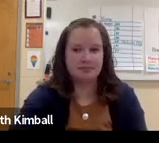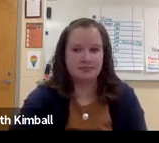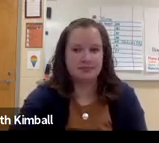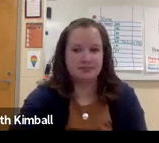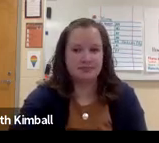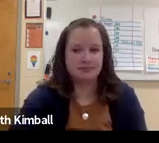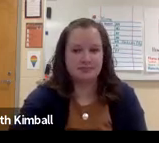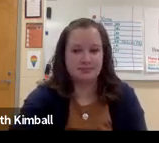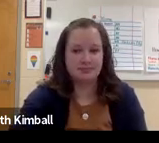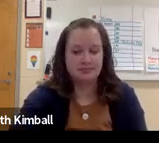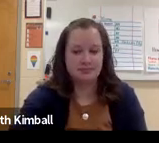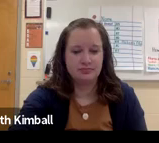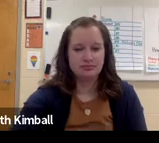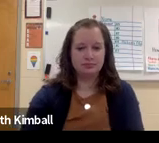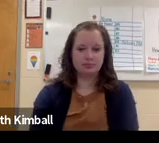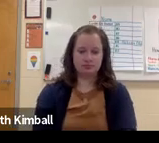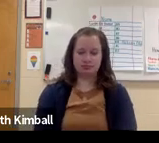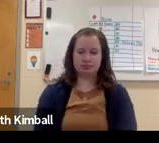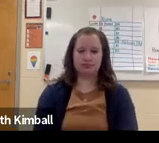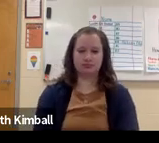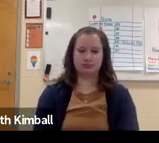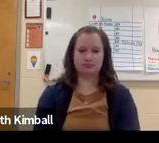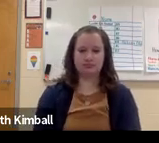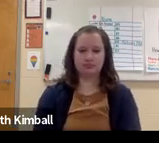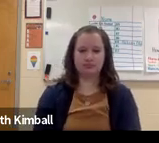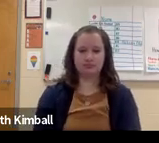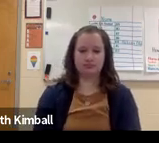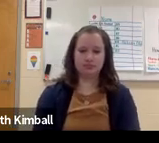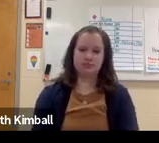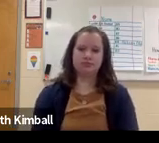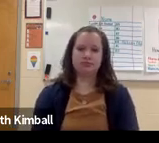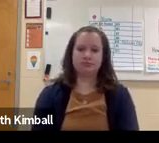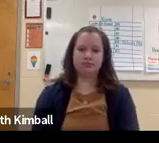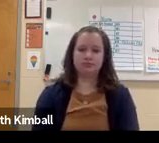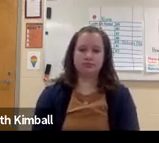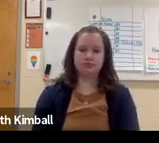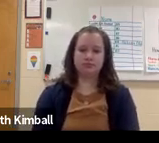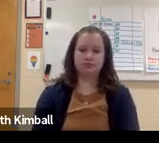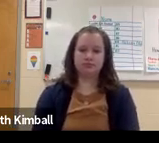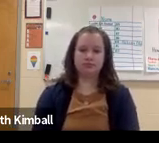well, we had a workshop two summers ago-- I keep forgetting about the pandemic-- two summers